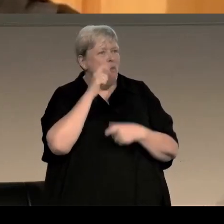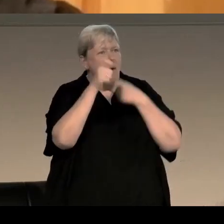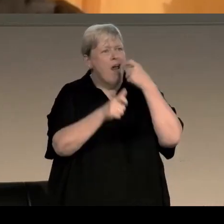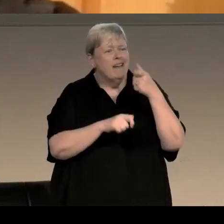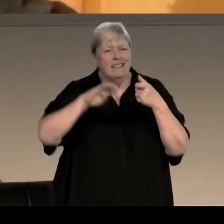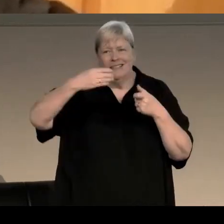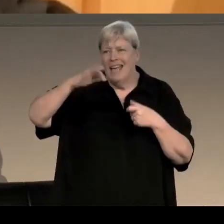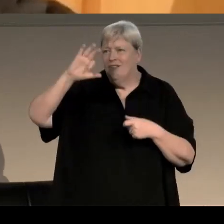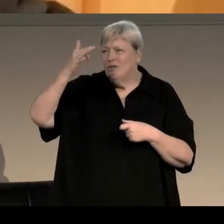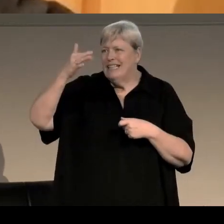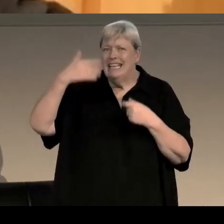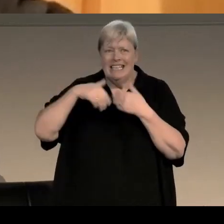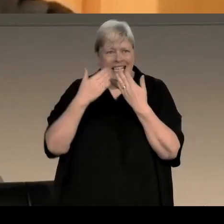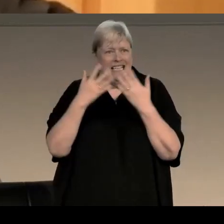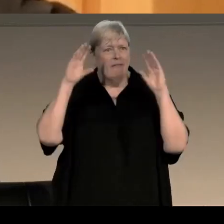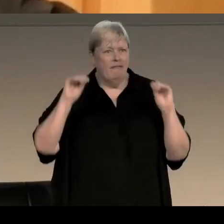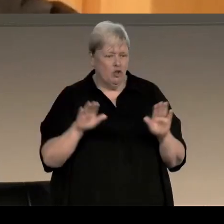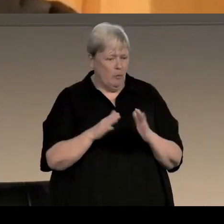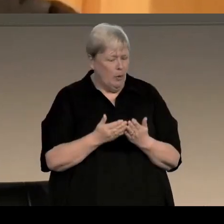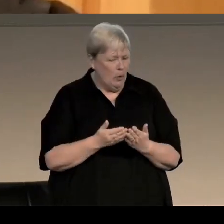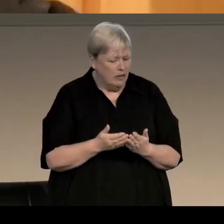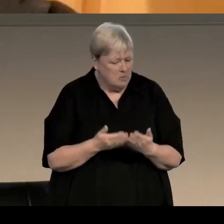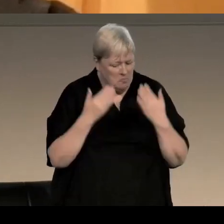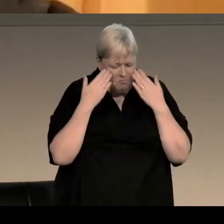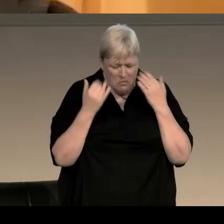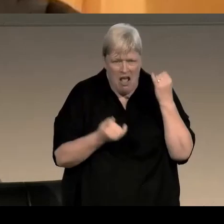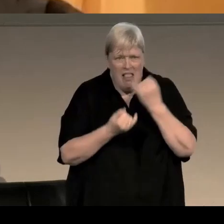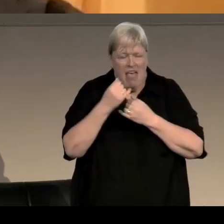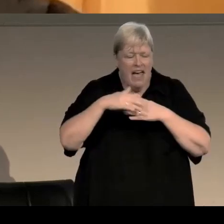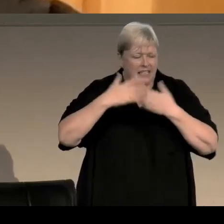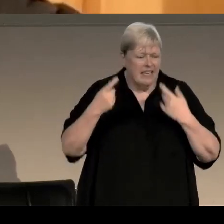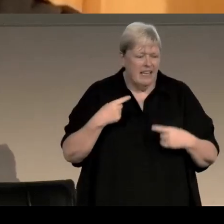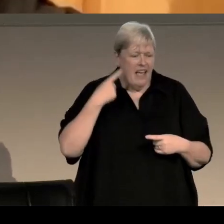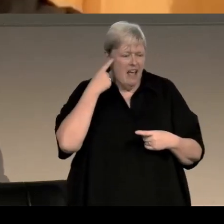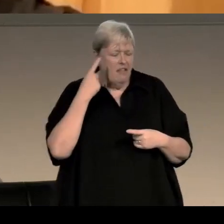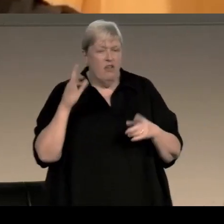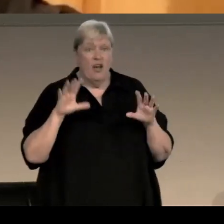and finished the book. And the last day, I'd thought in the beginning I'd have a nice -